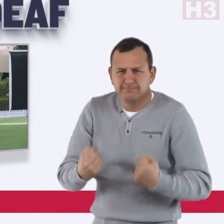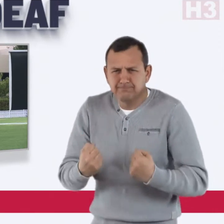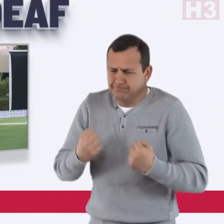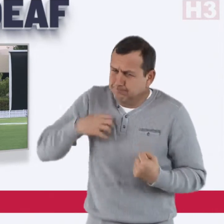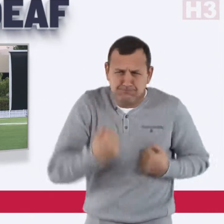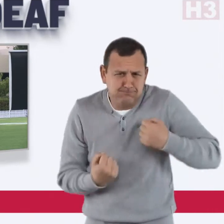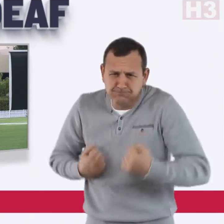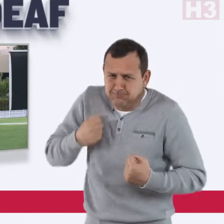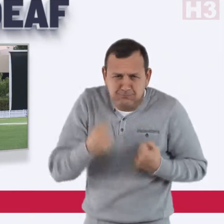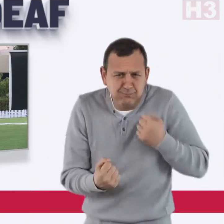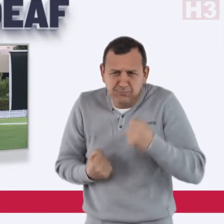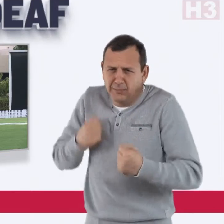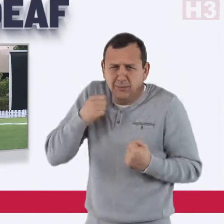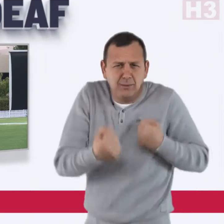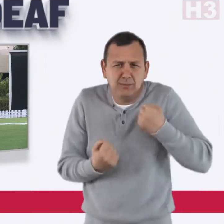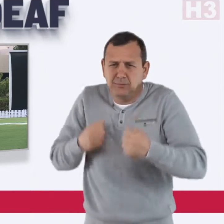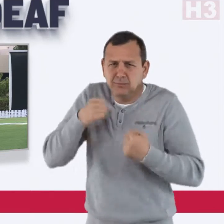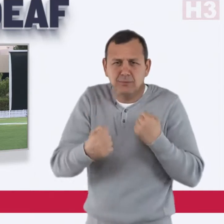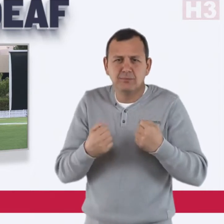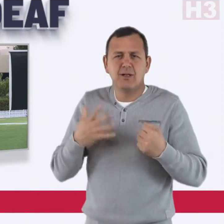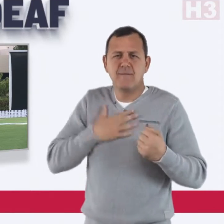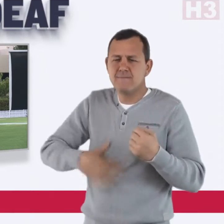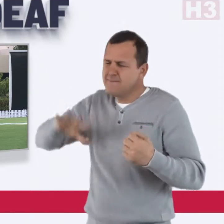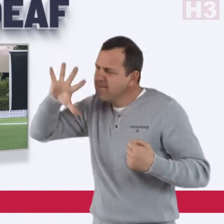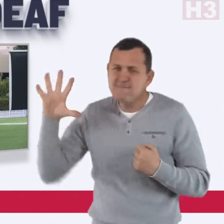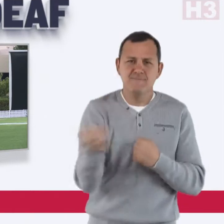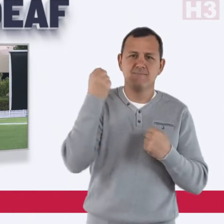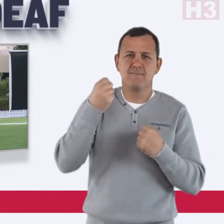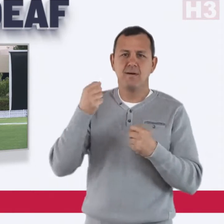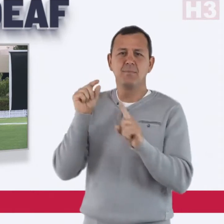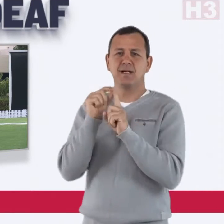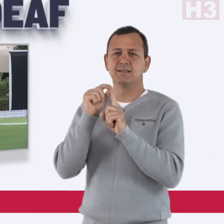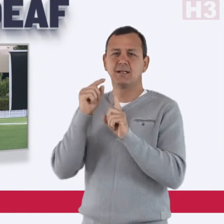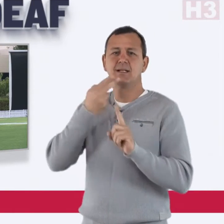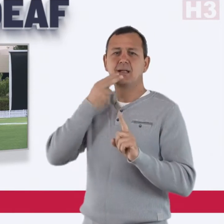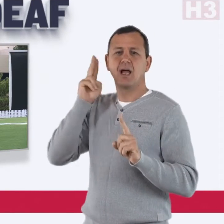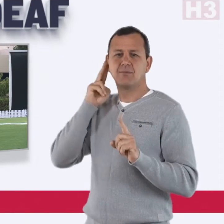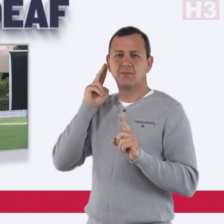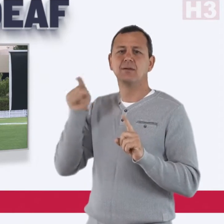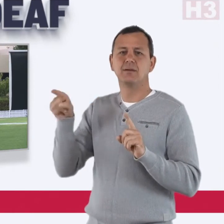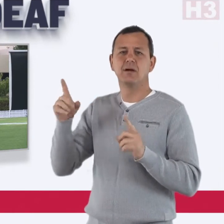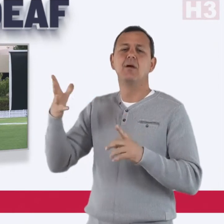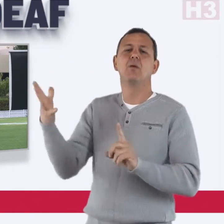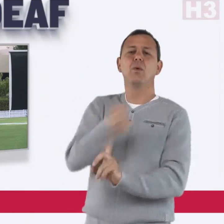passion and spirit of Pakistan deaf that helped